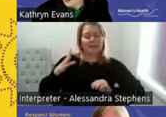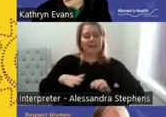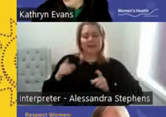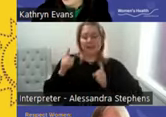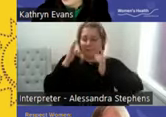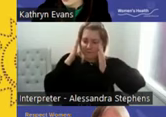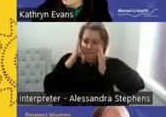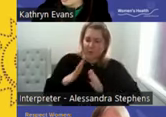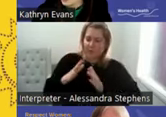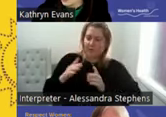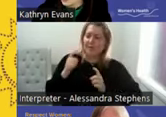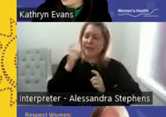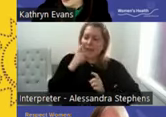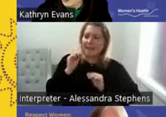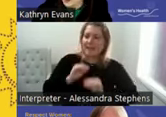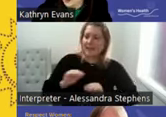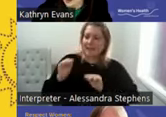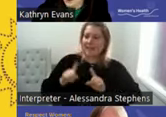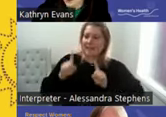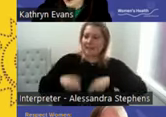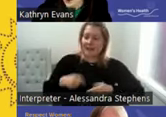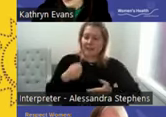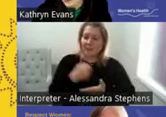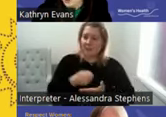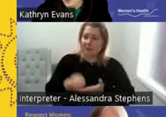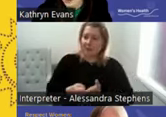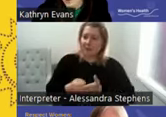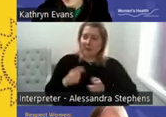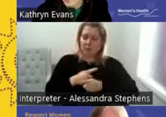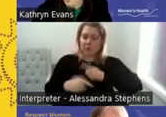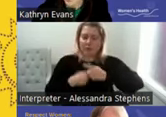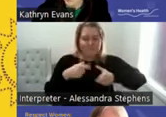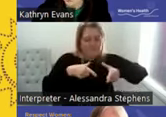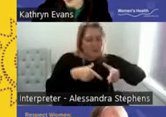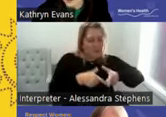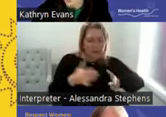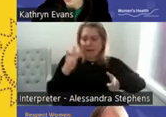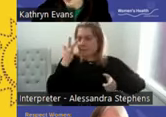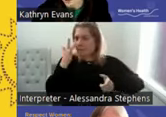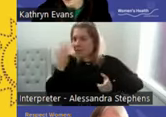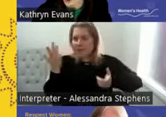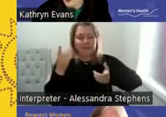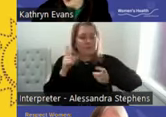starting from the beginning, basic anatomy, and small sessions more regularly to provide